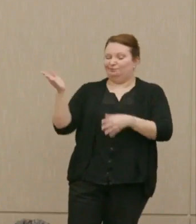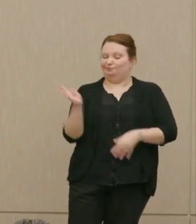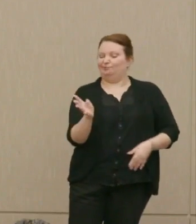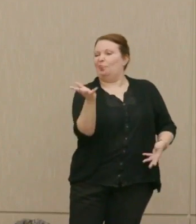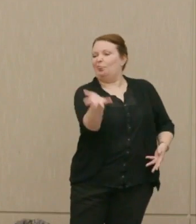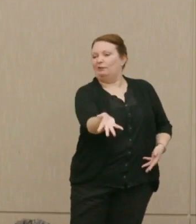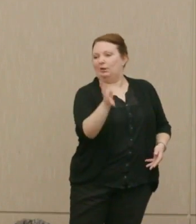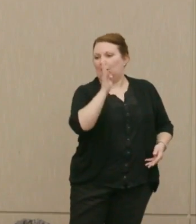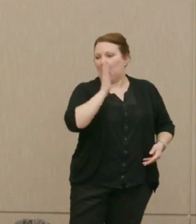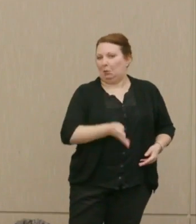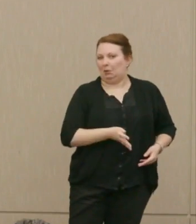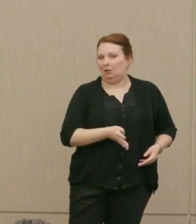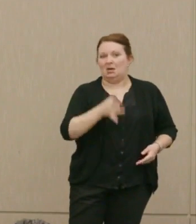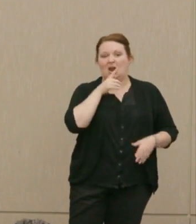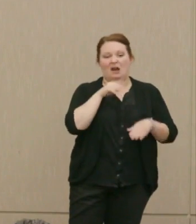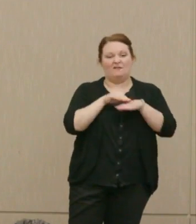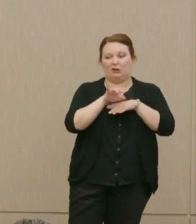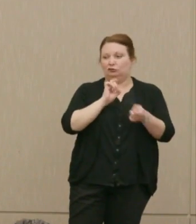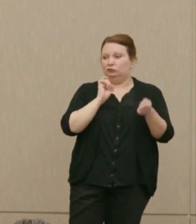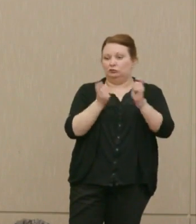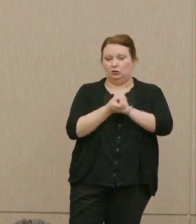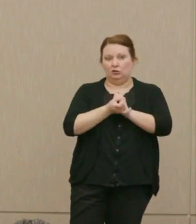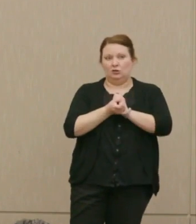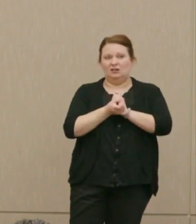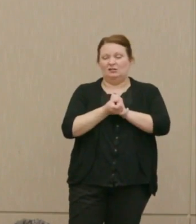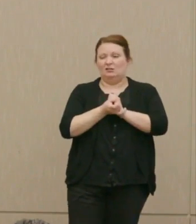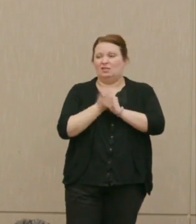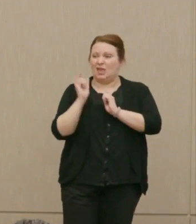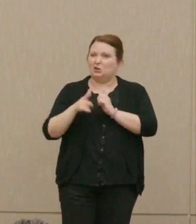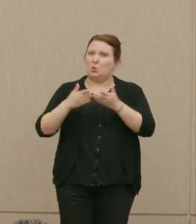never really resulted in any change. These were pretty broad based things.